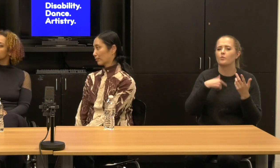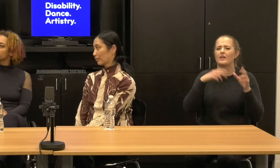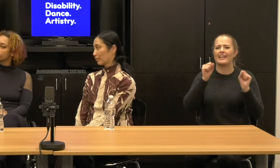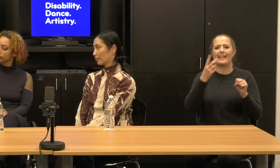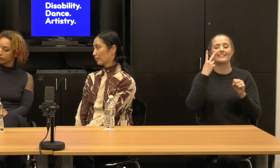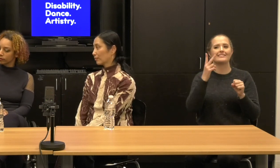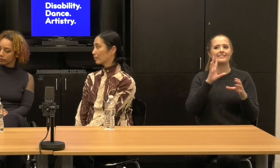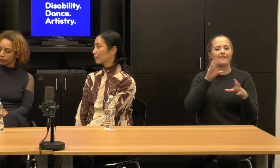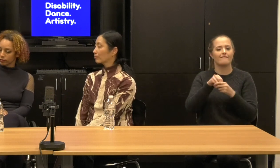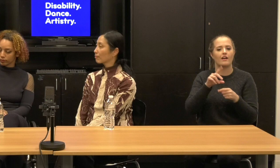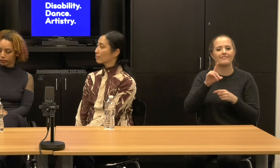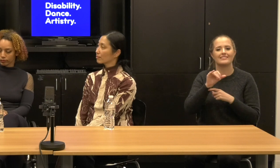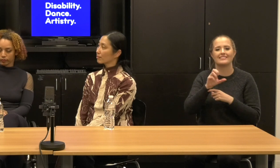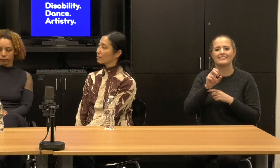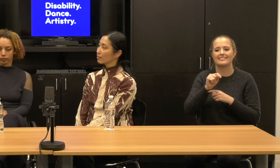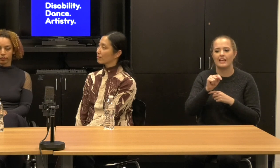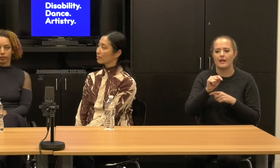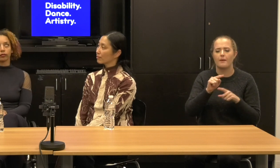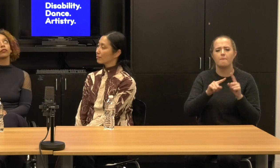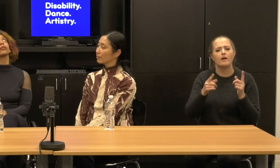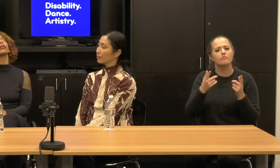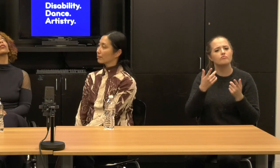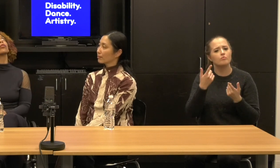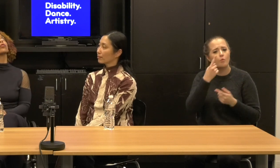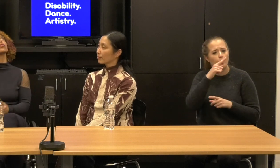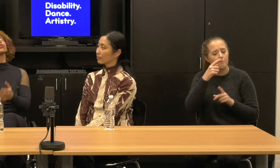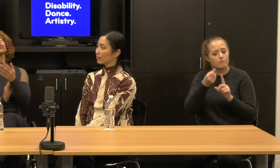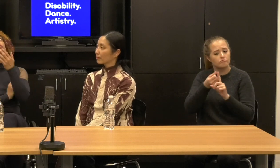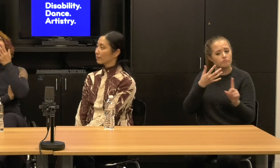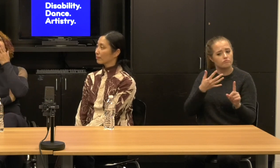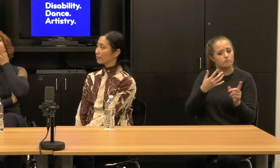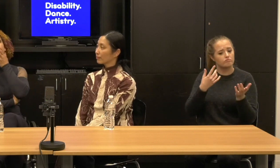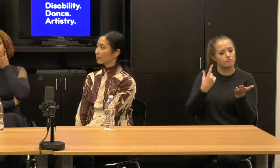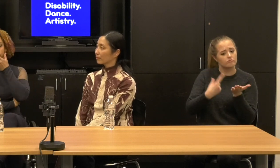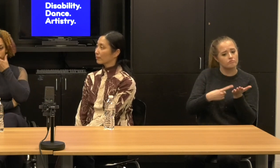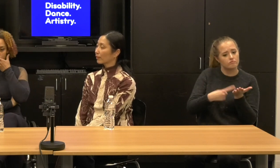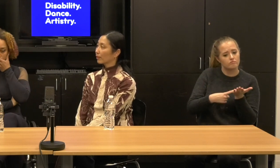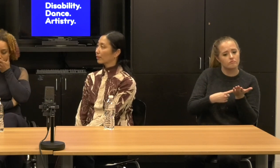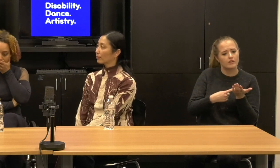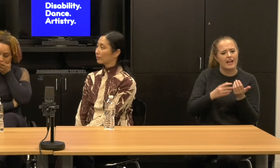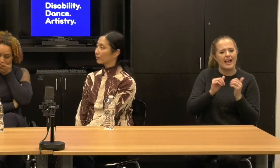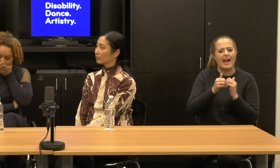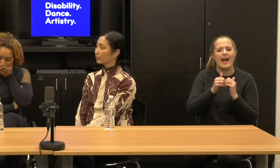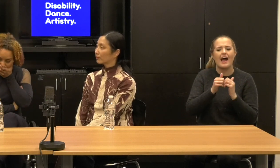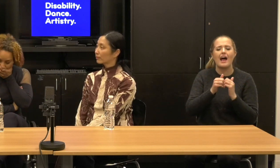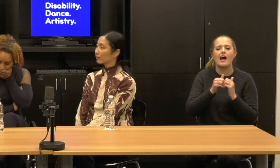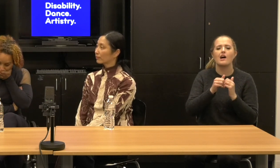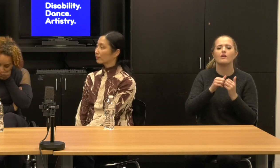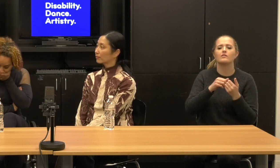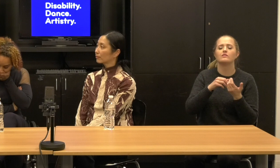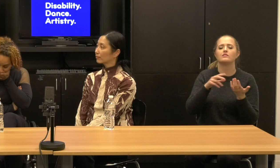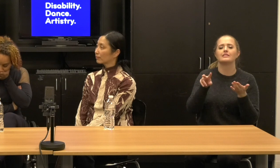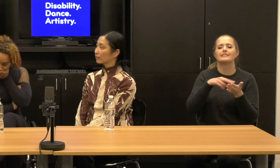I mean, how does dance artistry, you know, think of and take the intersection, these